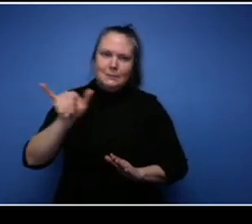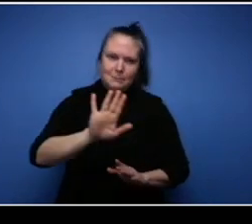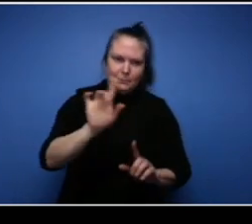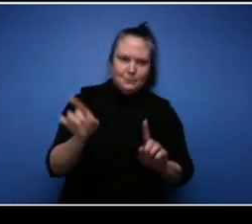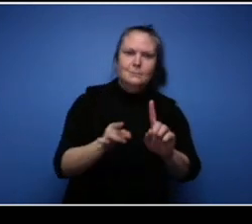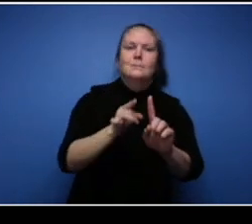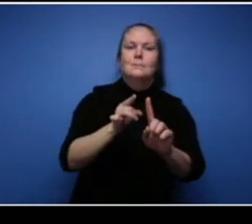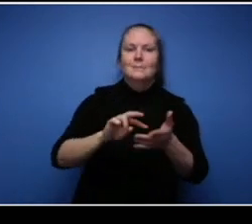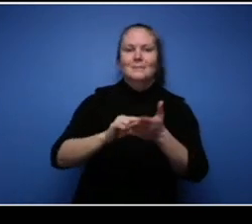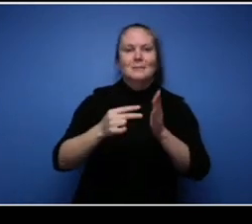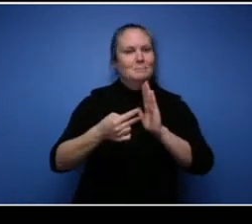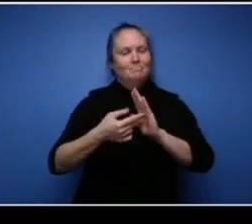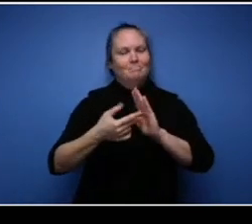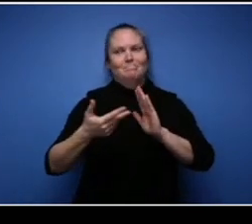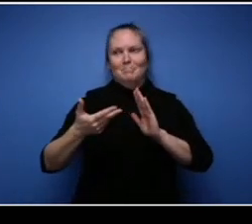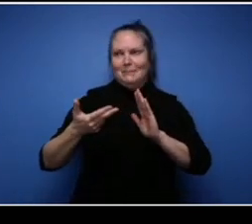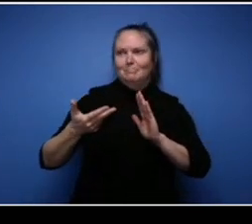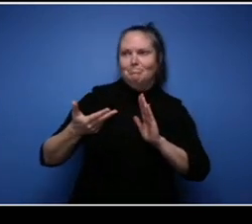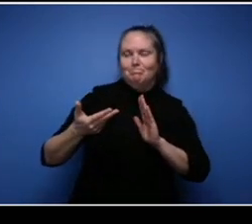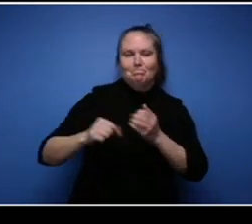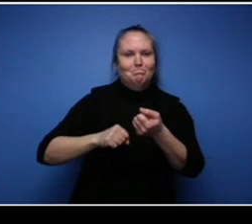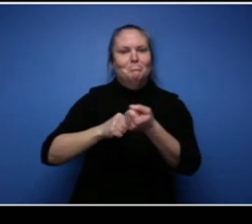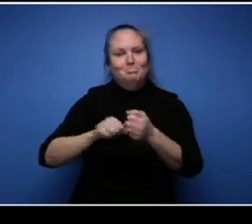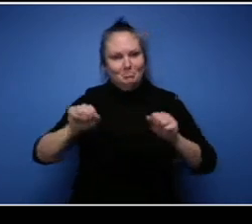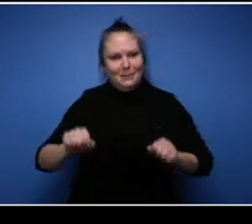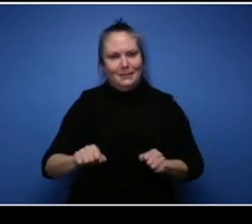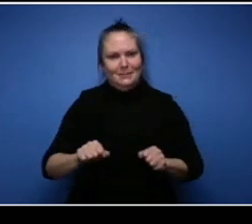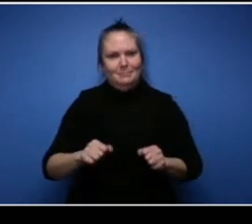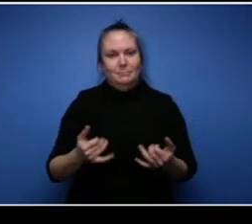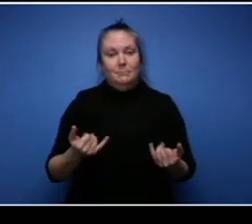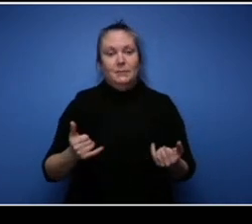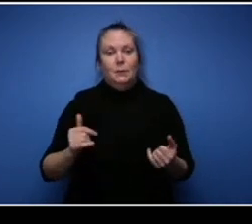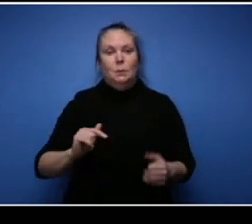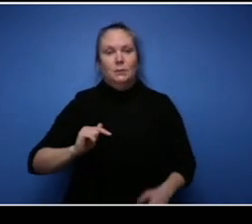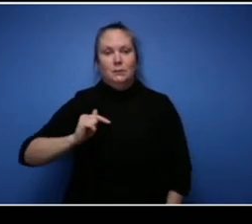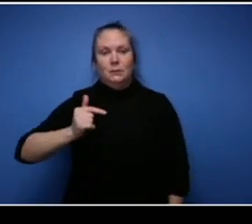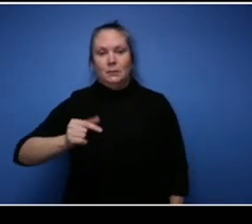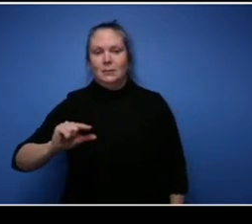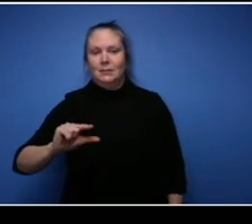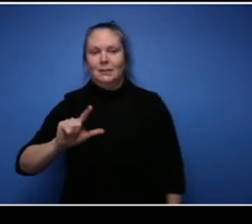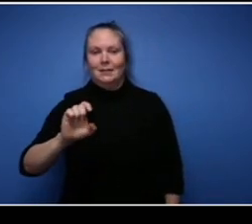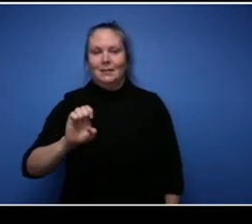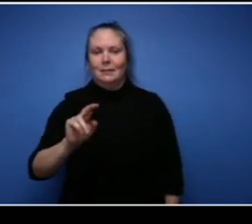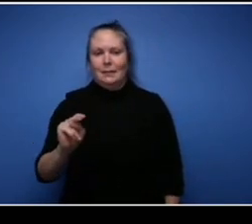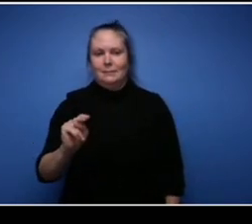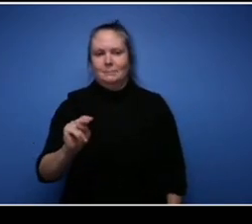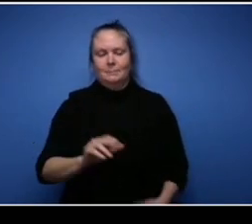My next question is for Glenn. Glenn what are some ways you were able to find funding